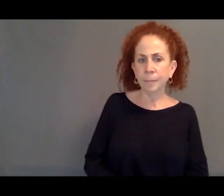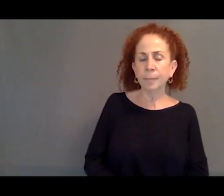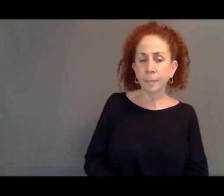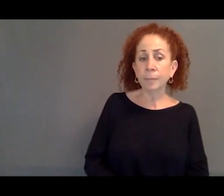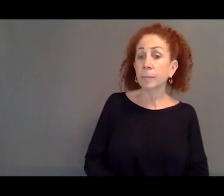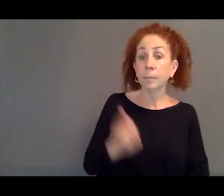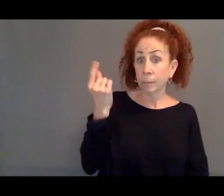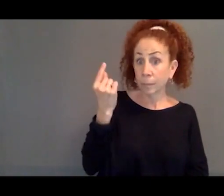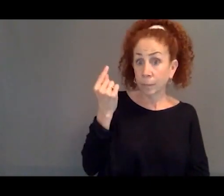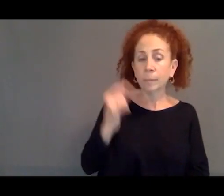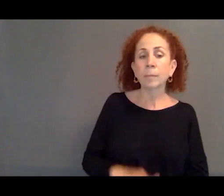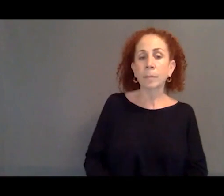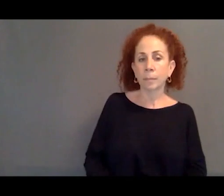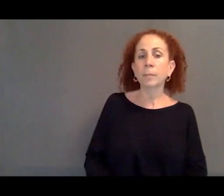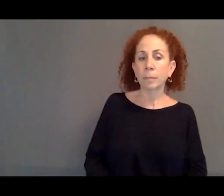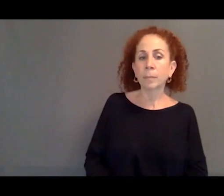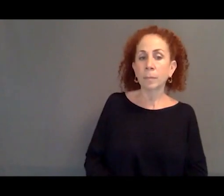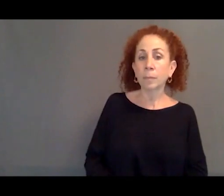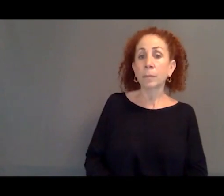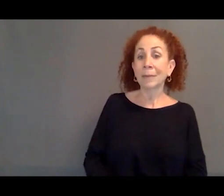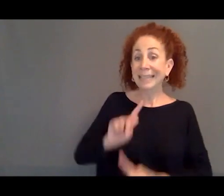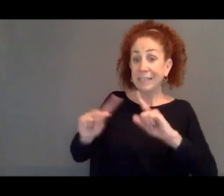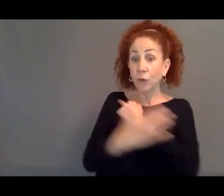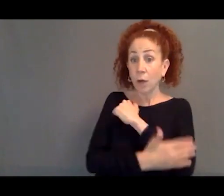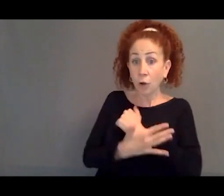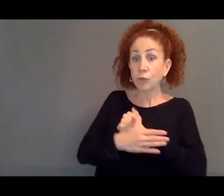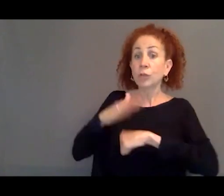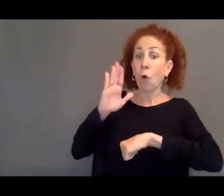allows for free movement among African nations, which also